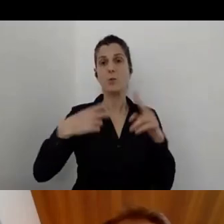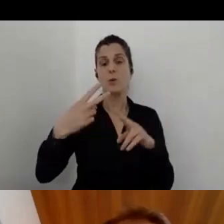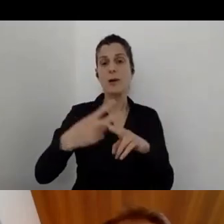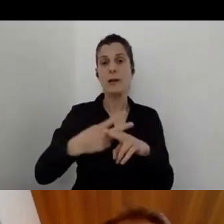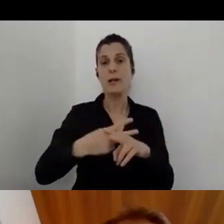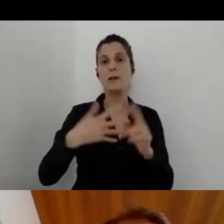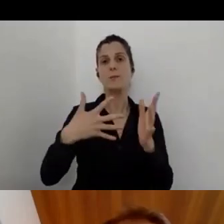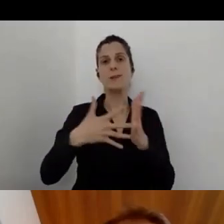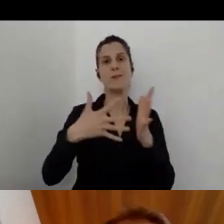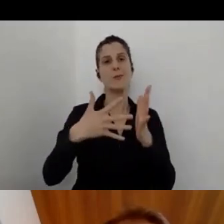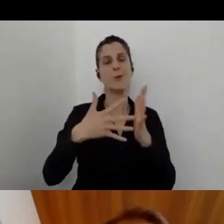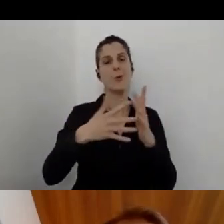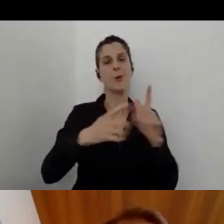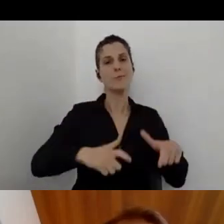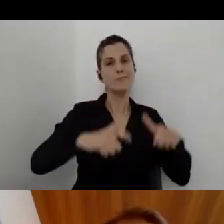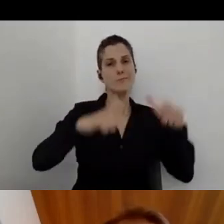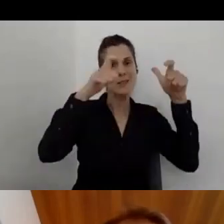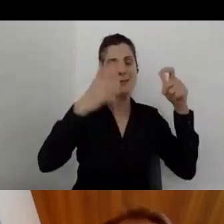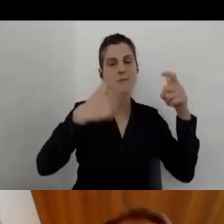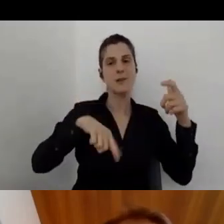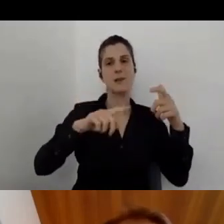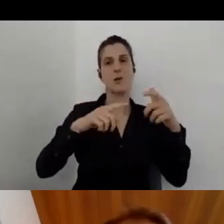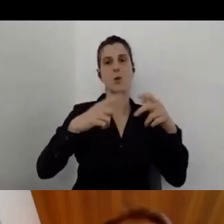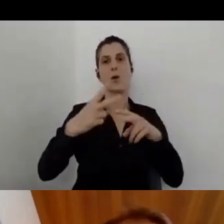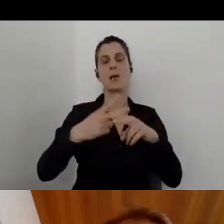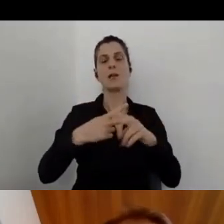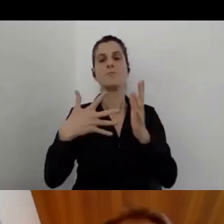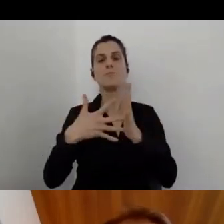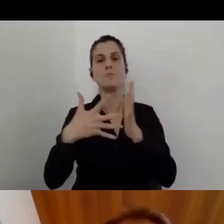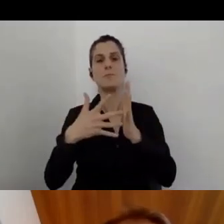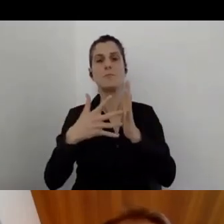We are very used to access audit in the digital accessibility aspects.